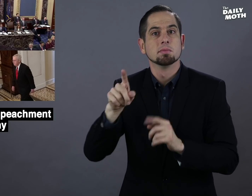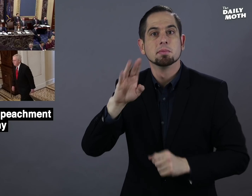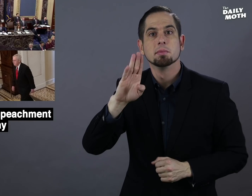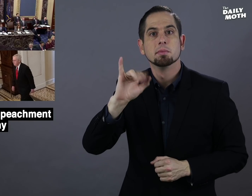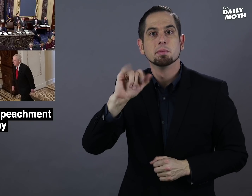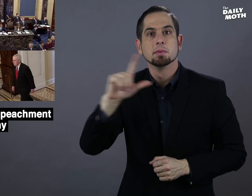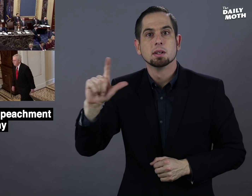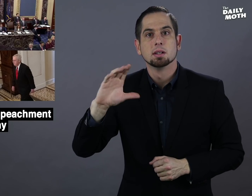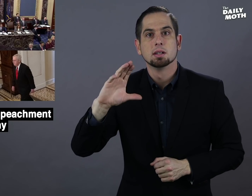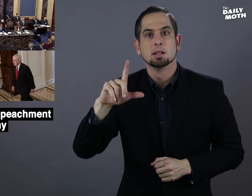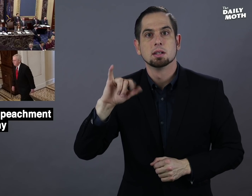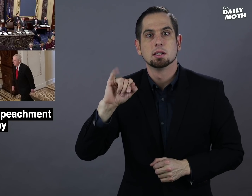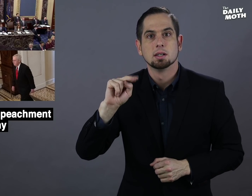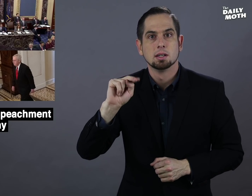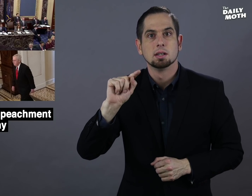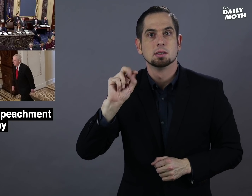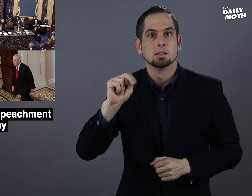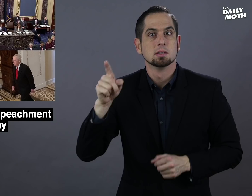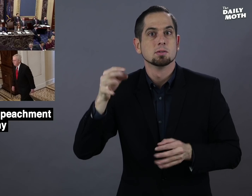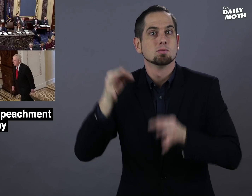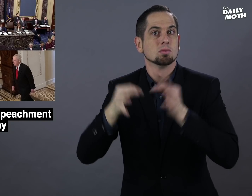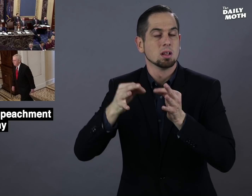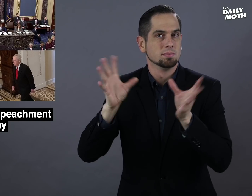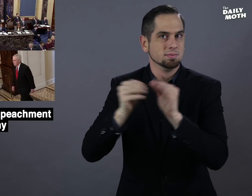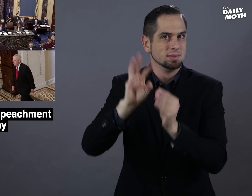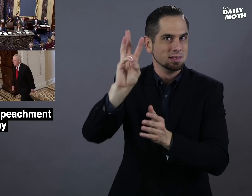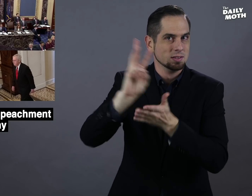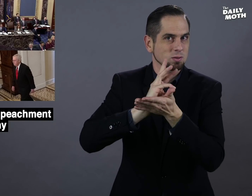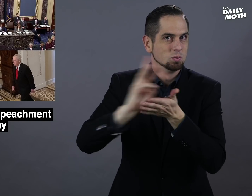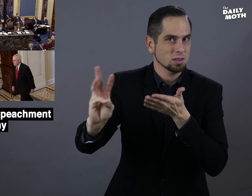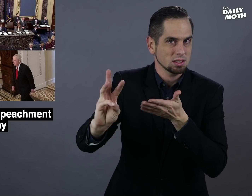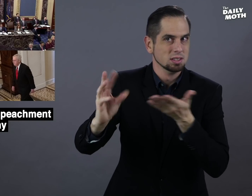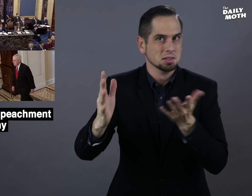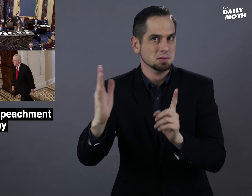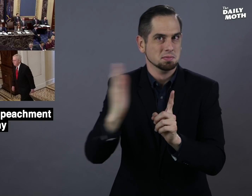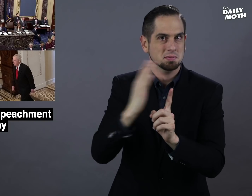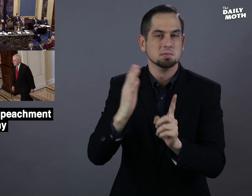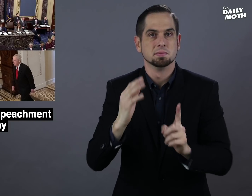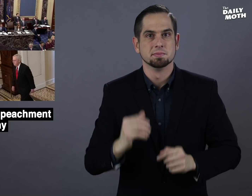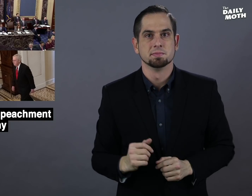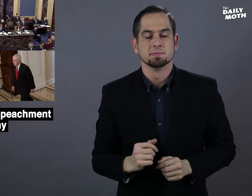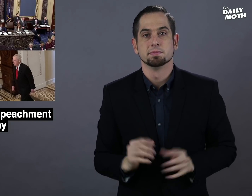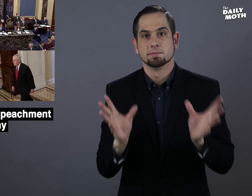Bill Clinton's trial was six weeks long.